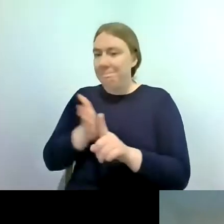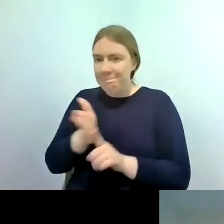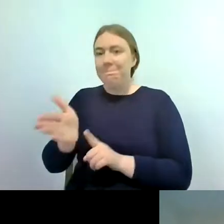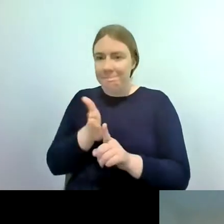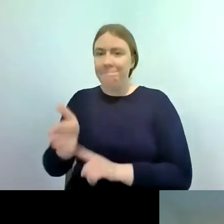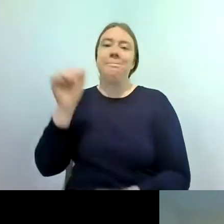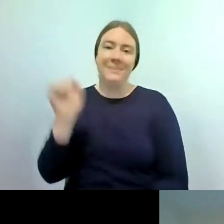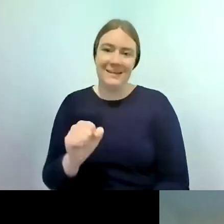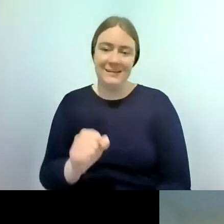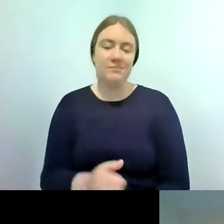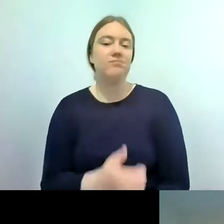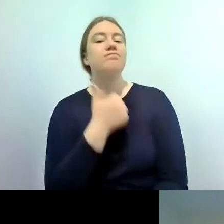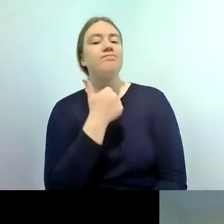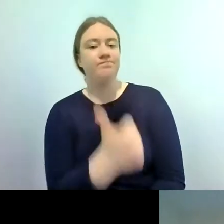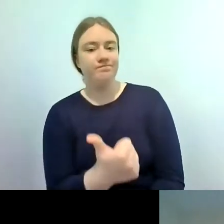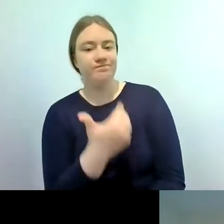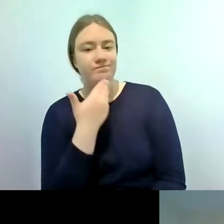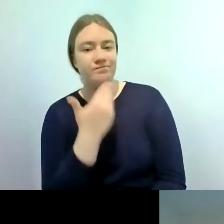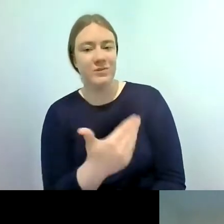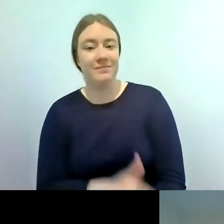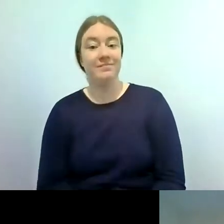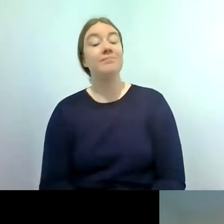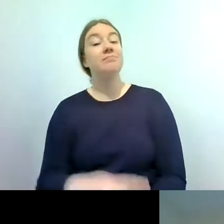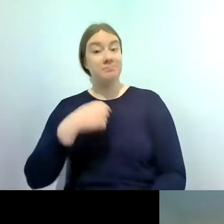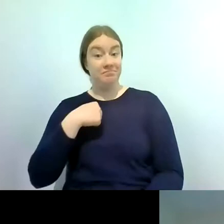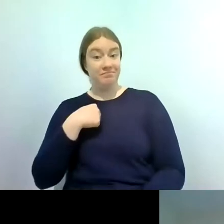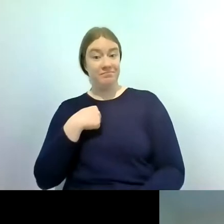brilliant i have a question like oh i've had another one come in so